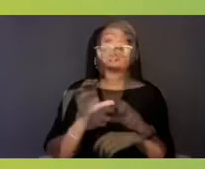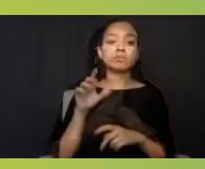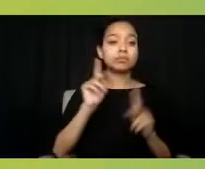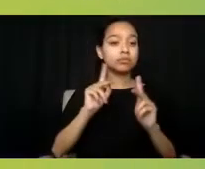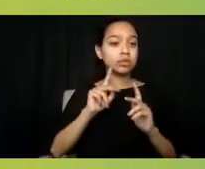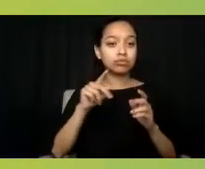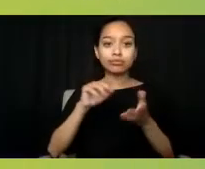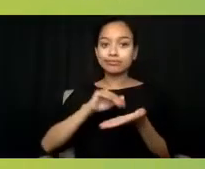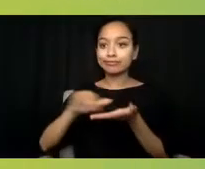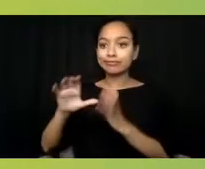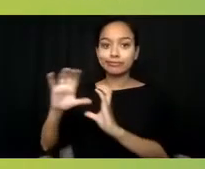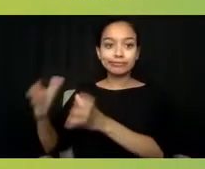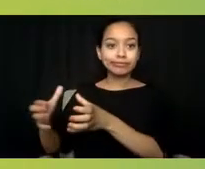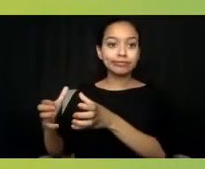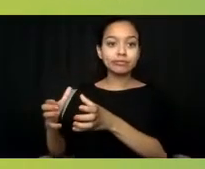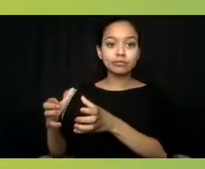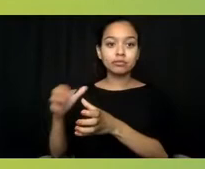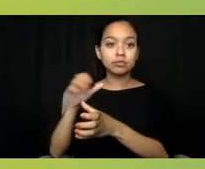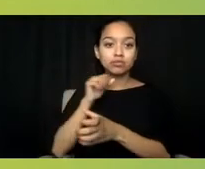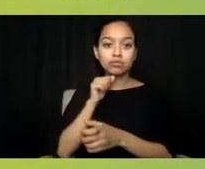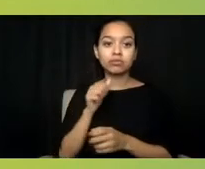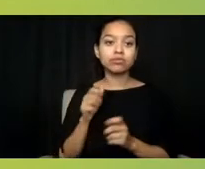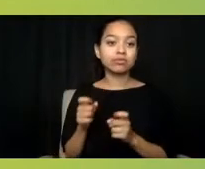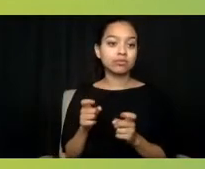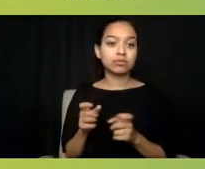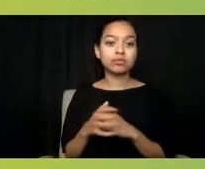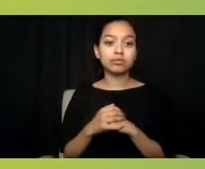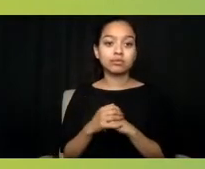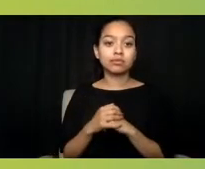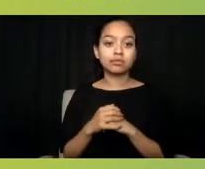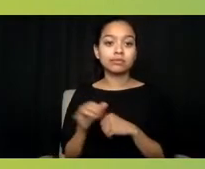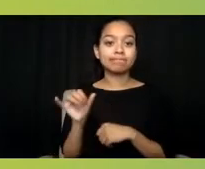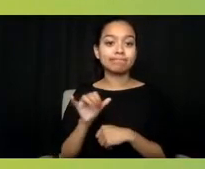It is a direct result of society's acceptance